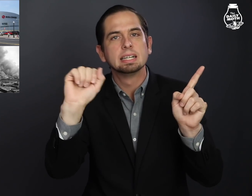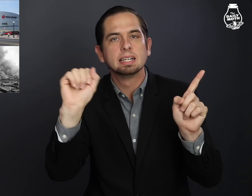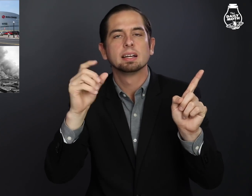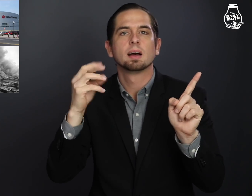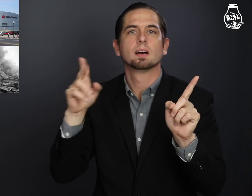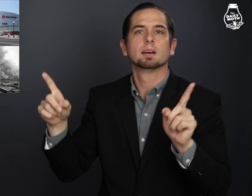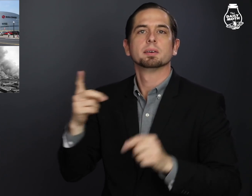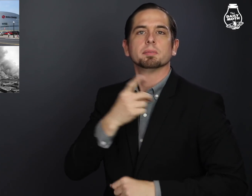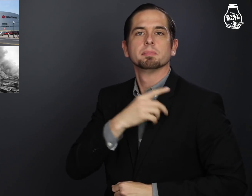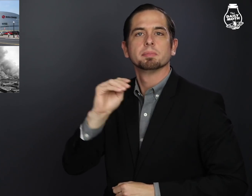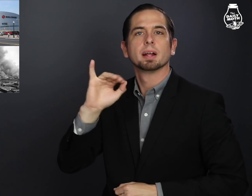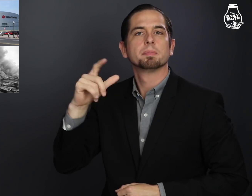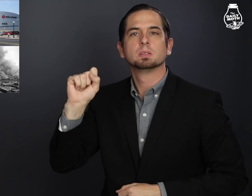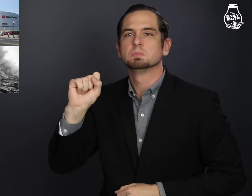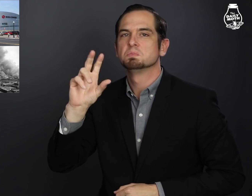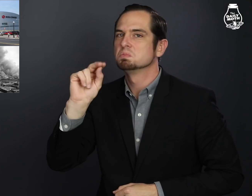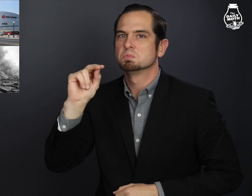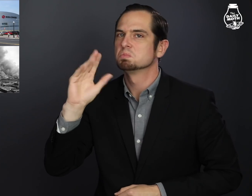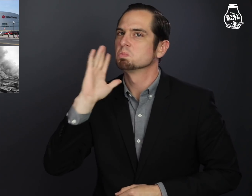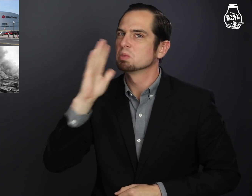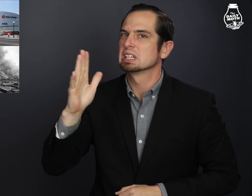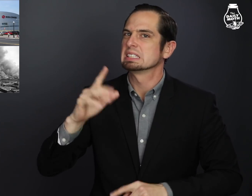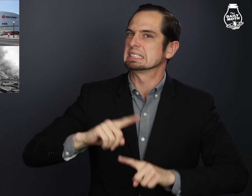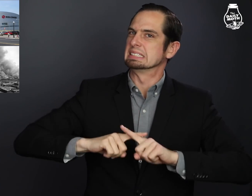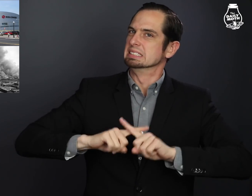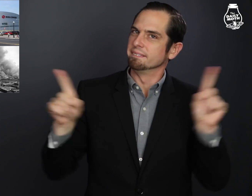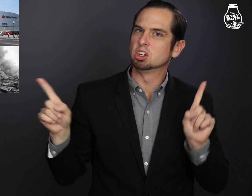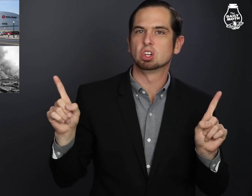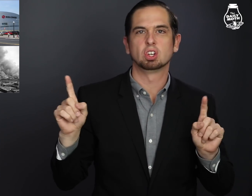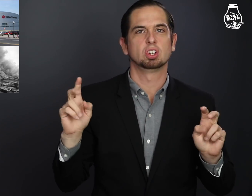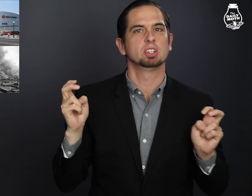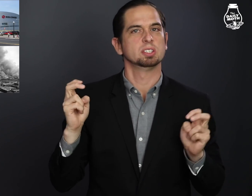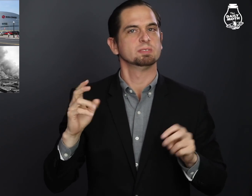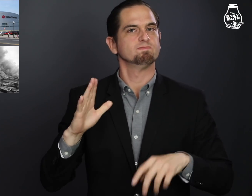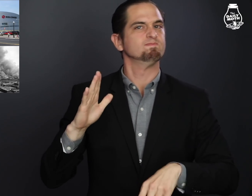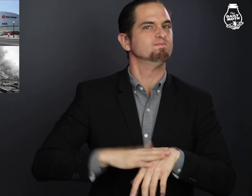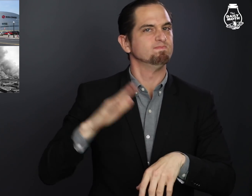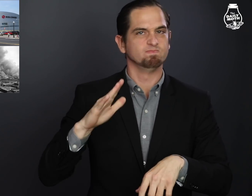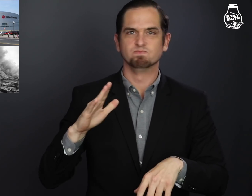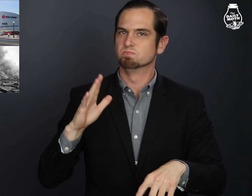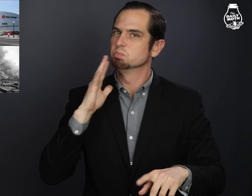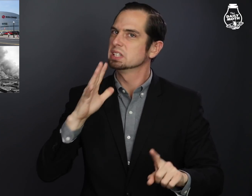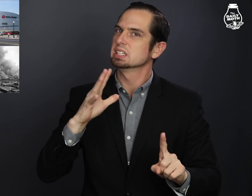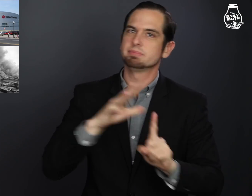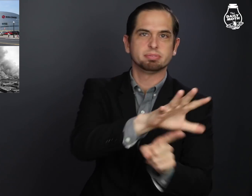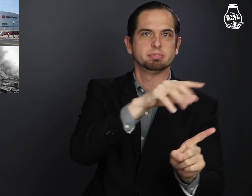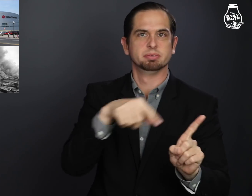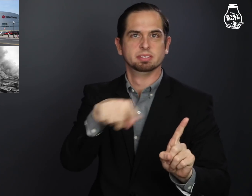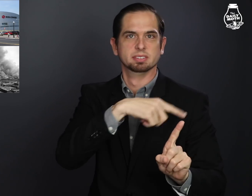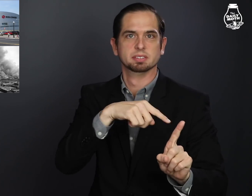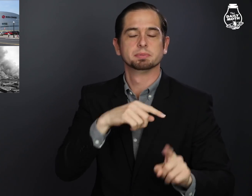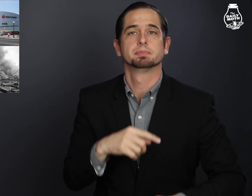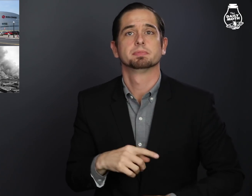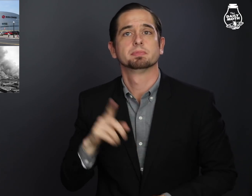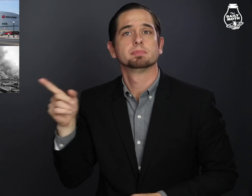Seattle, or Minneapolis. It will be a much different scene!"